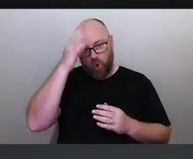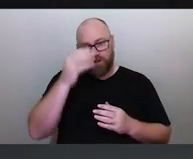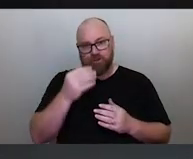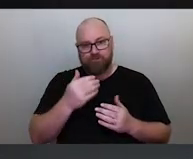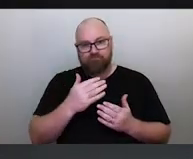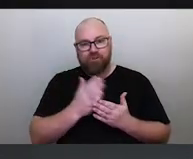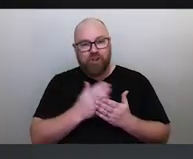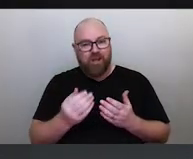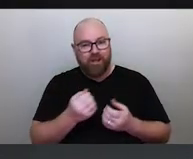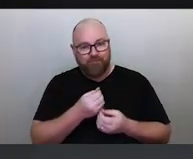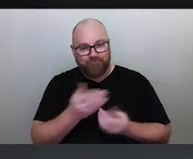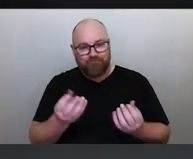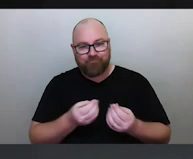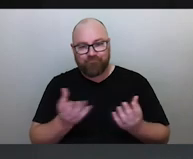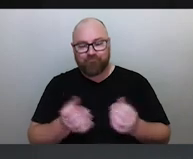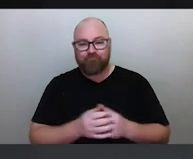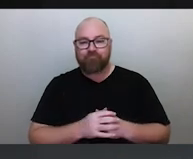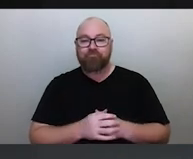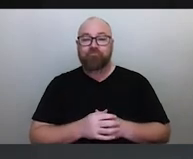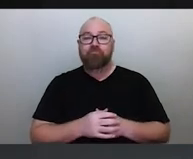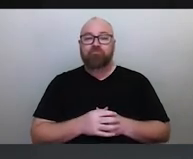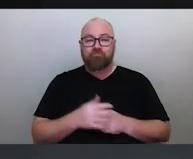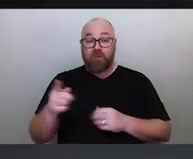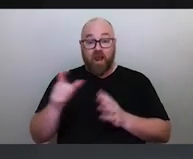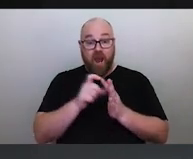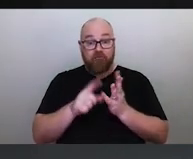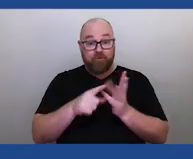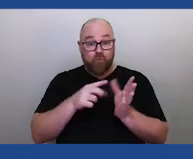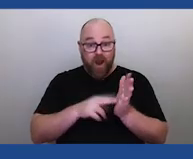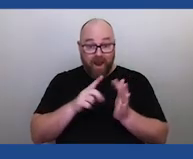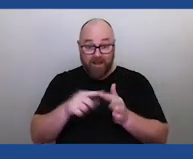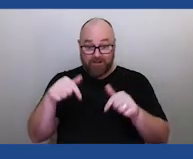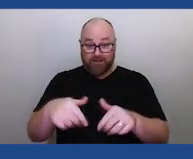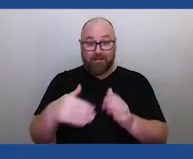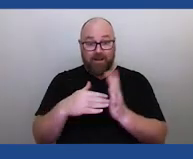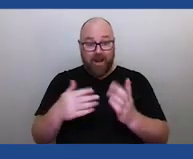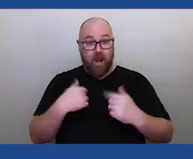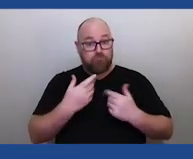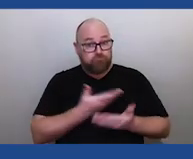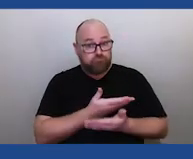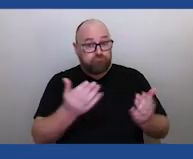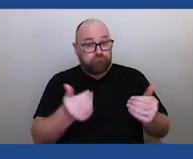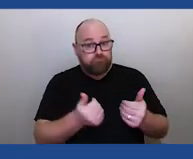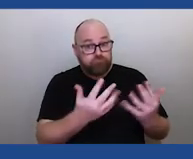And so I think it's time to open up the floor for any questions that anyone would like to ask.